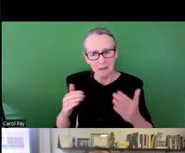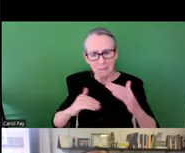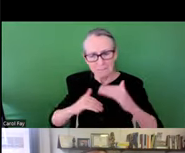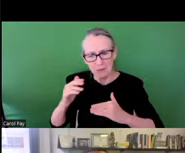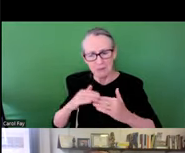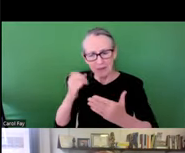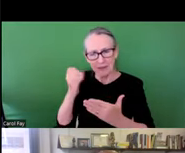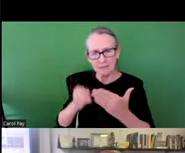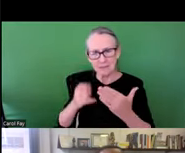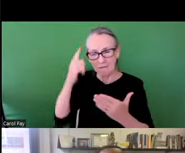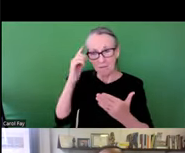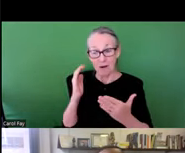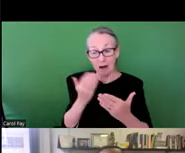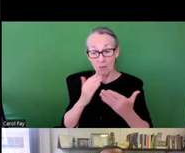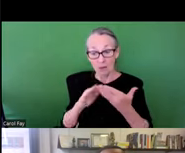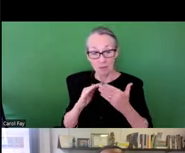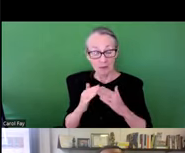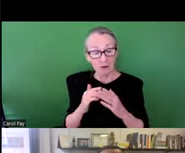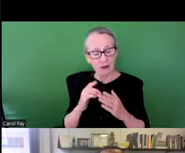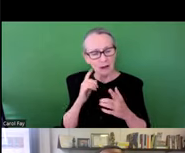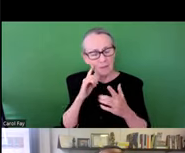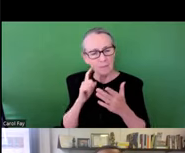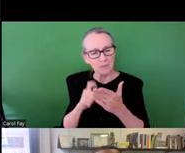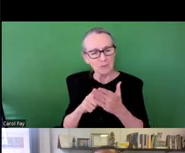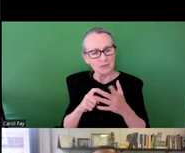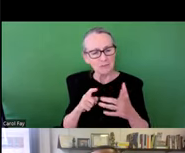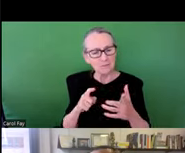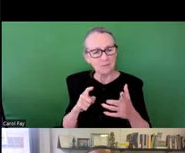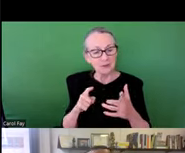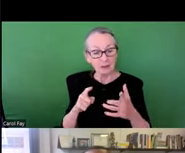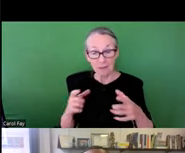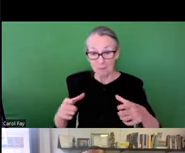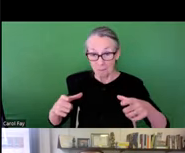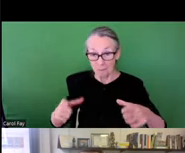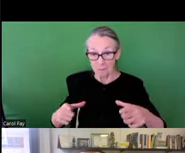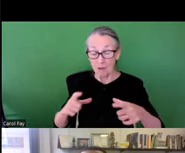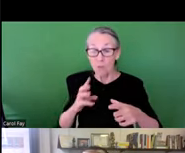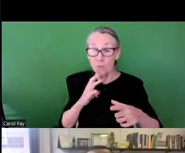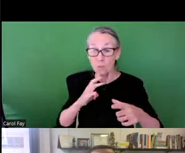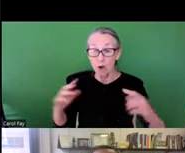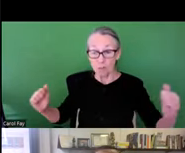for the folks that live there, especially the things that were built and designed for our community. In fact I would notice